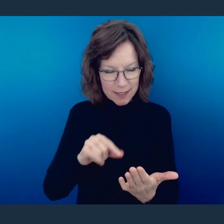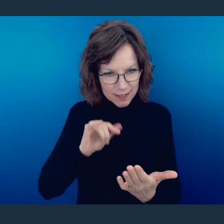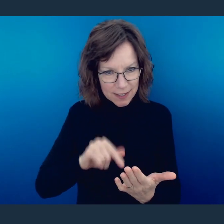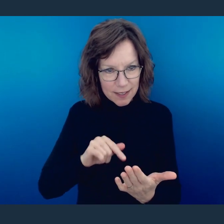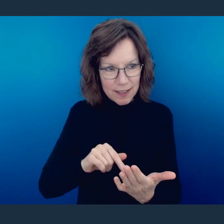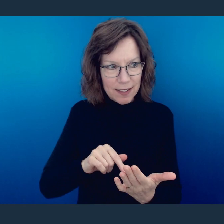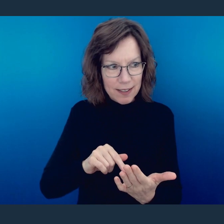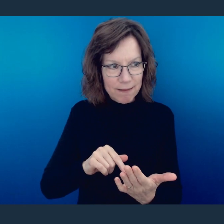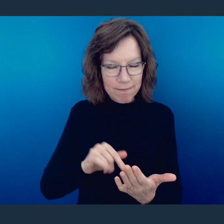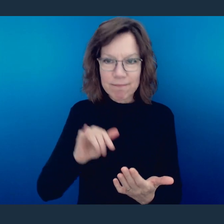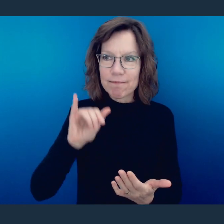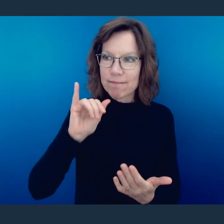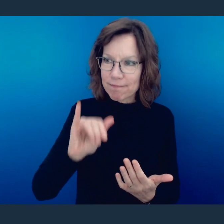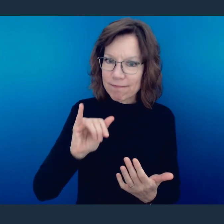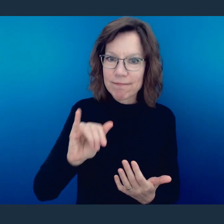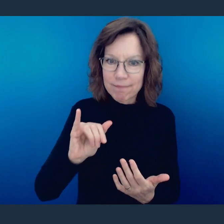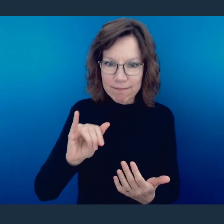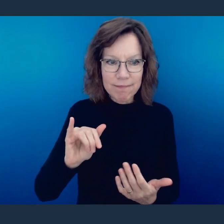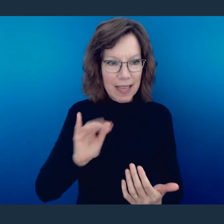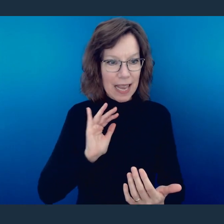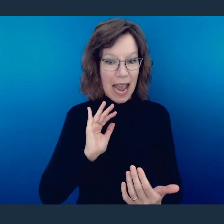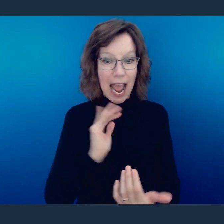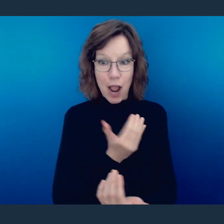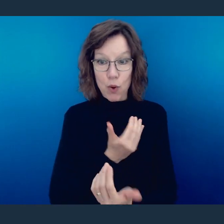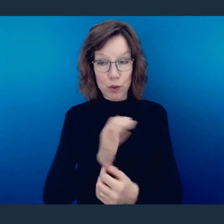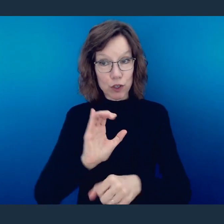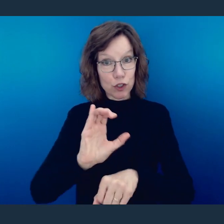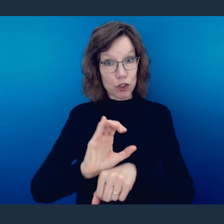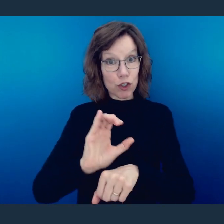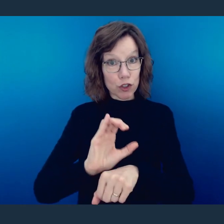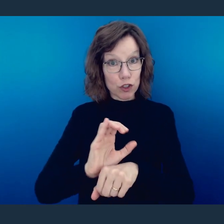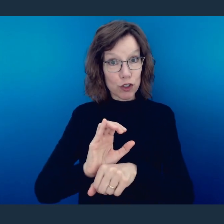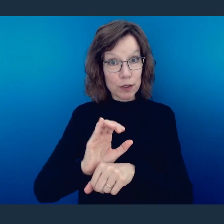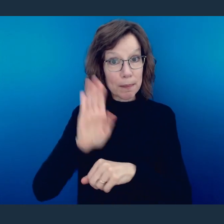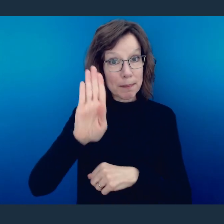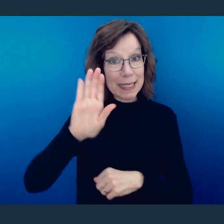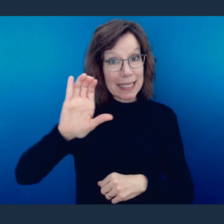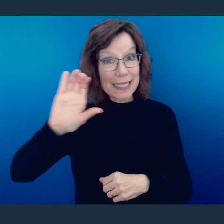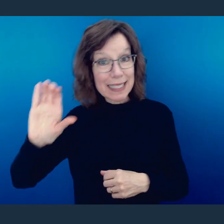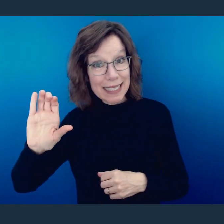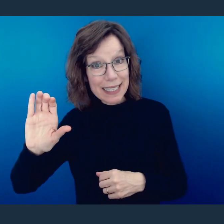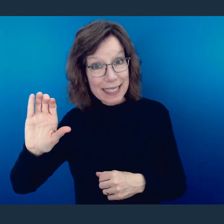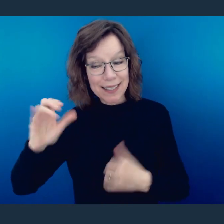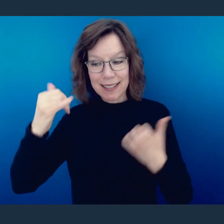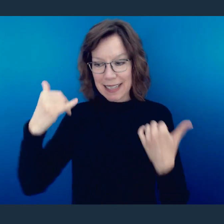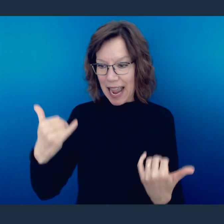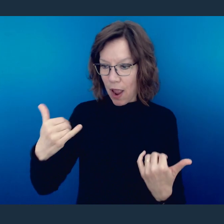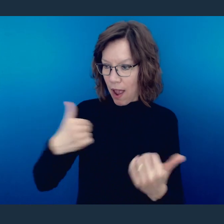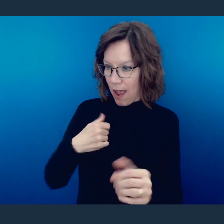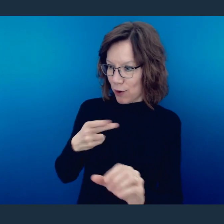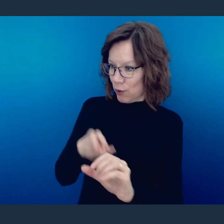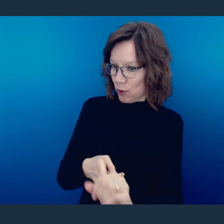get here and what we come up in in our own church congregation is, we are two years,